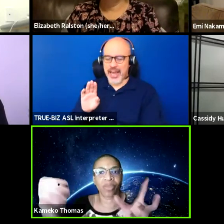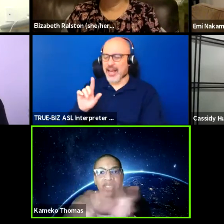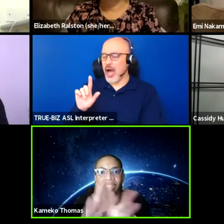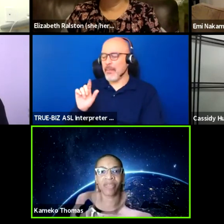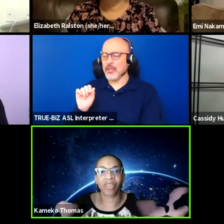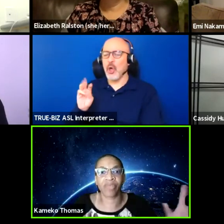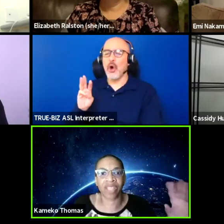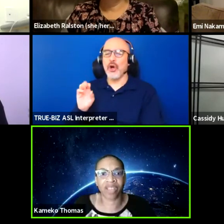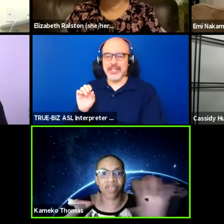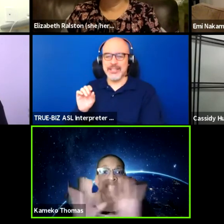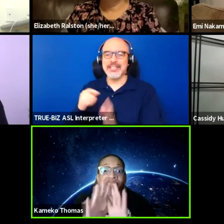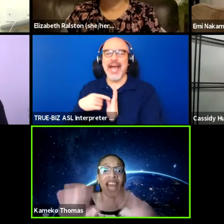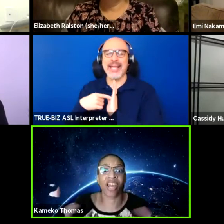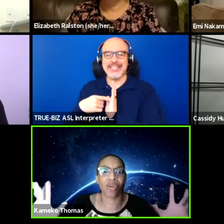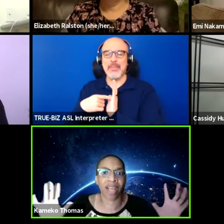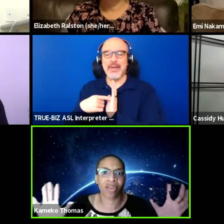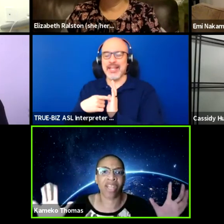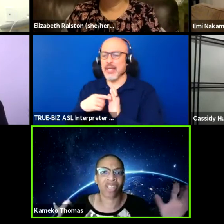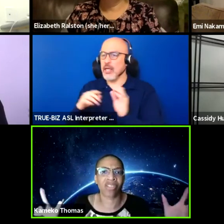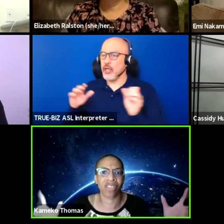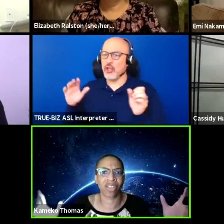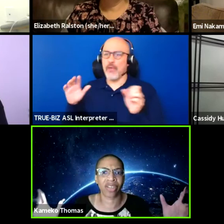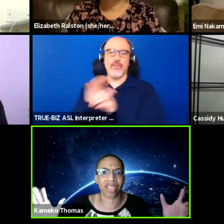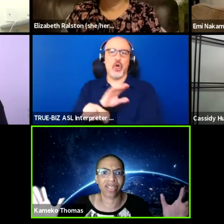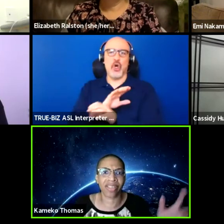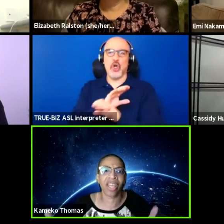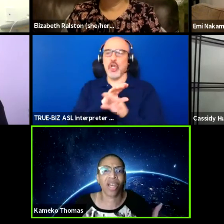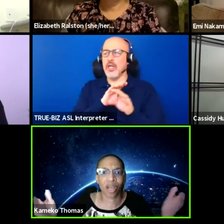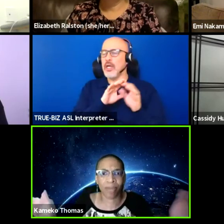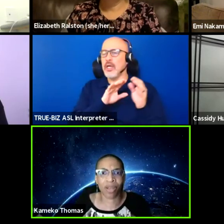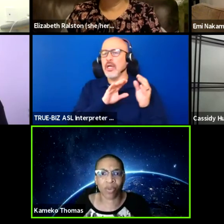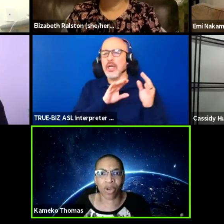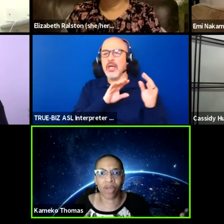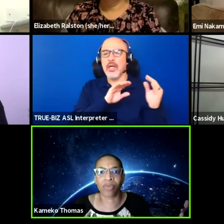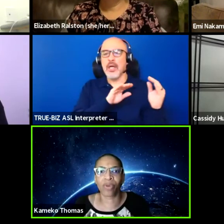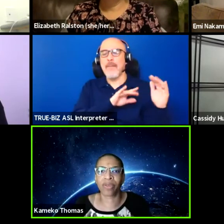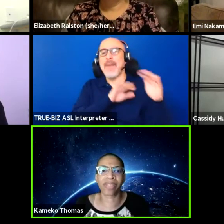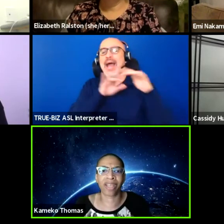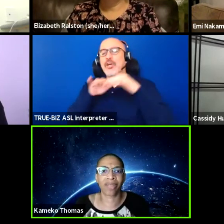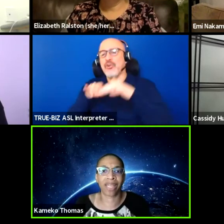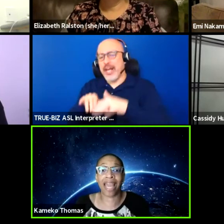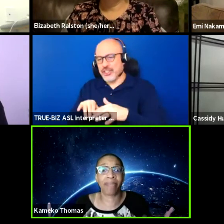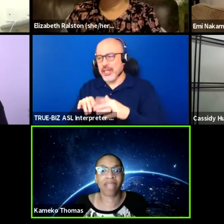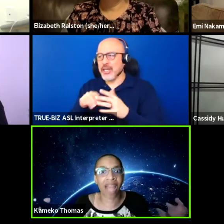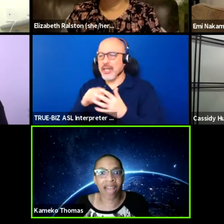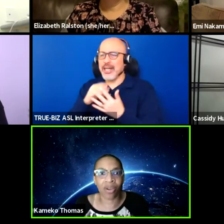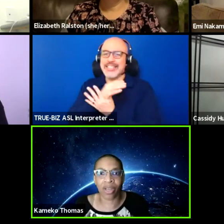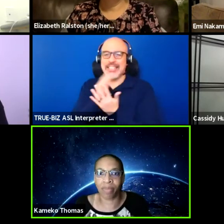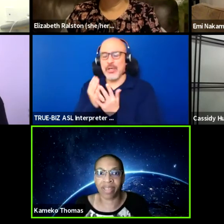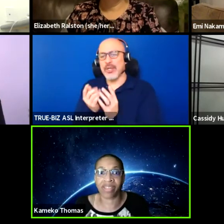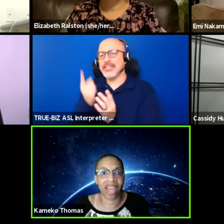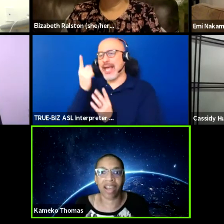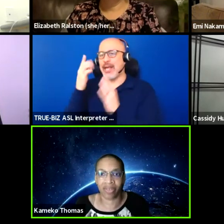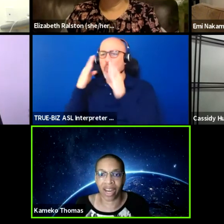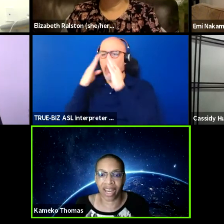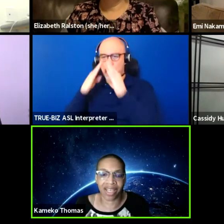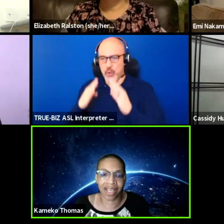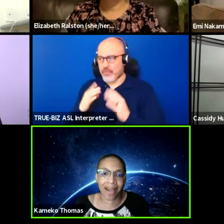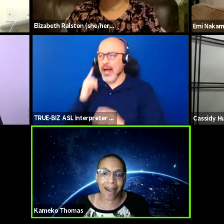It was the entire "Migration" series under one roof. I was like, I'm not going to miss that, right?